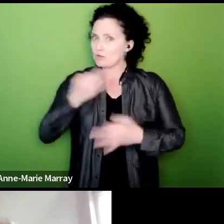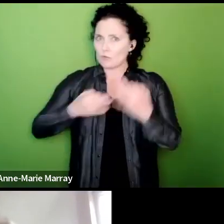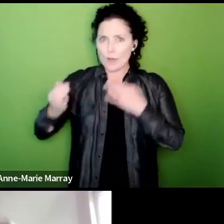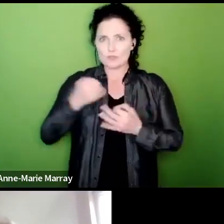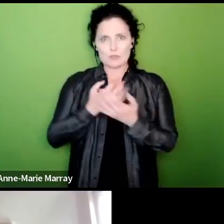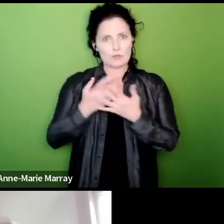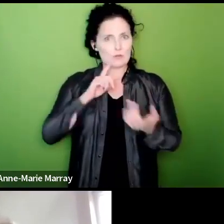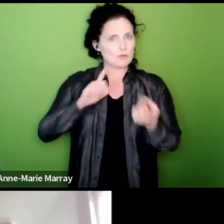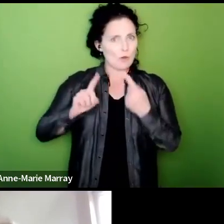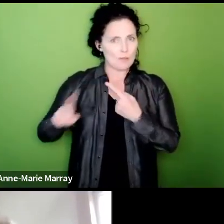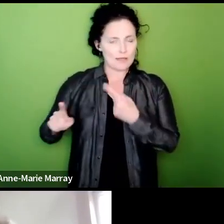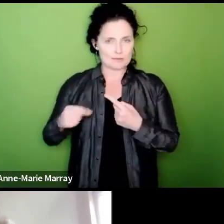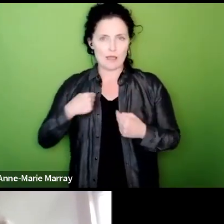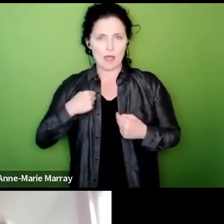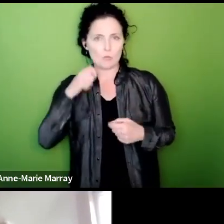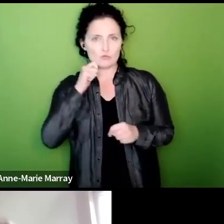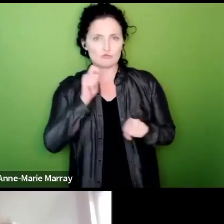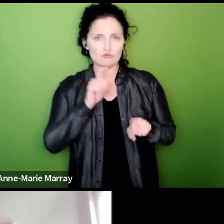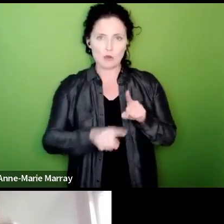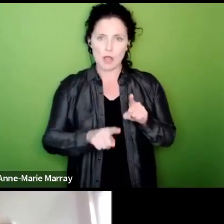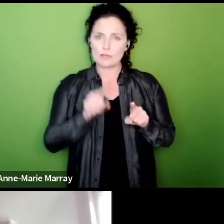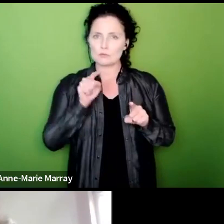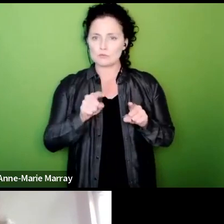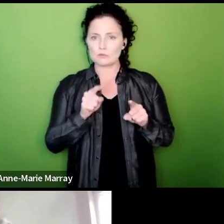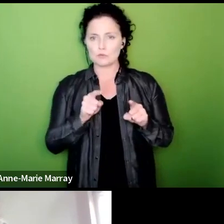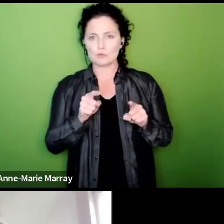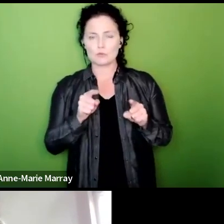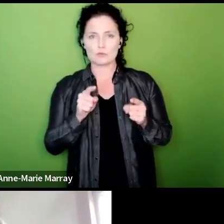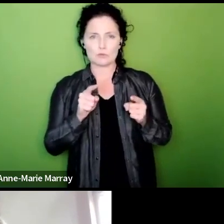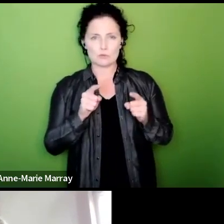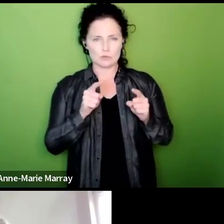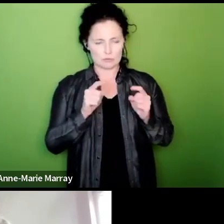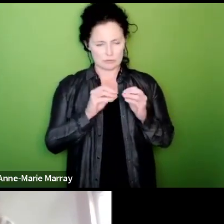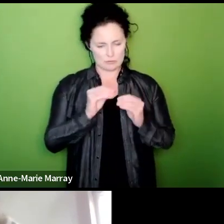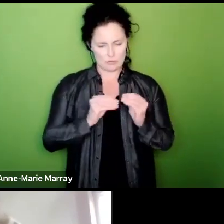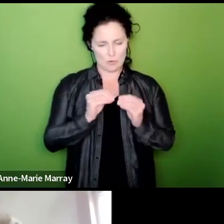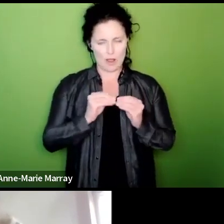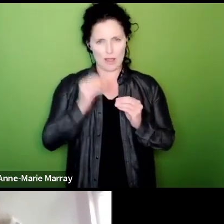what I'll try to do is put them into some sort of logical order so just a couple of straightforward